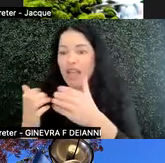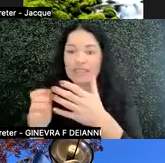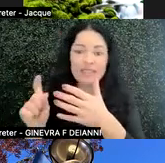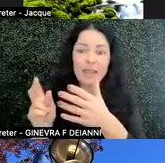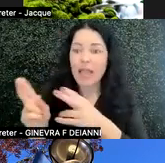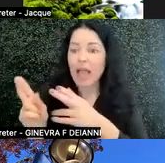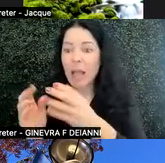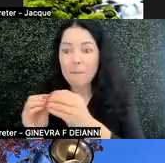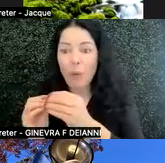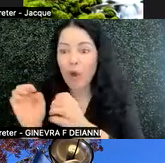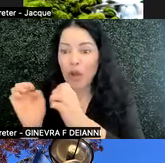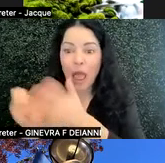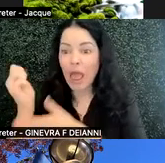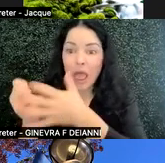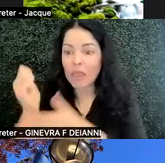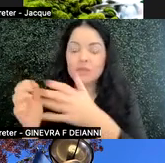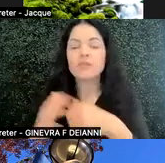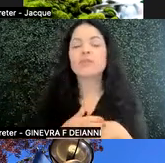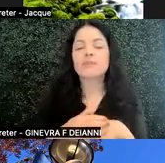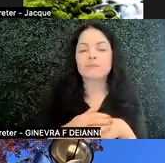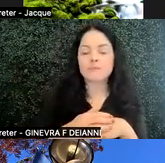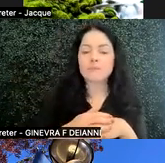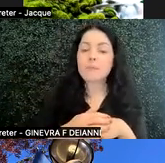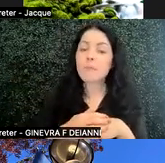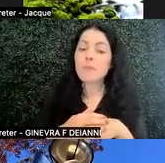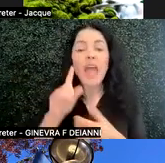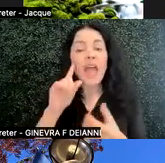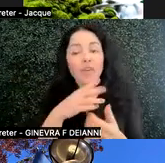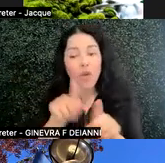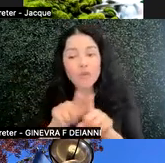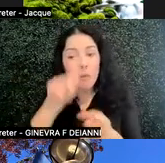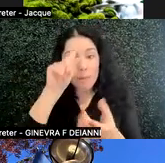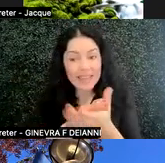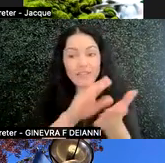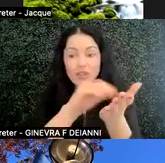And believing students when they have some sort of situation where they need flexibility, right?